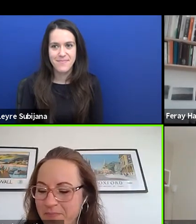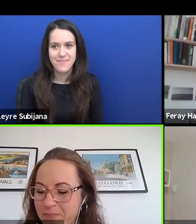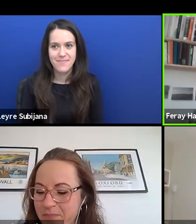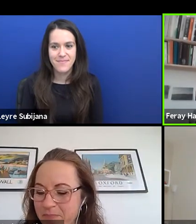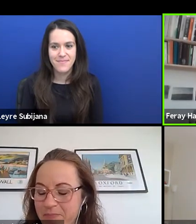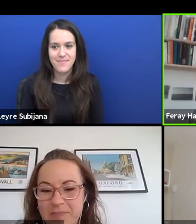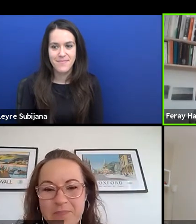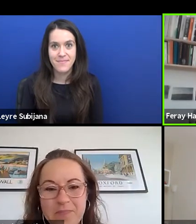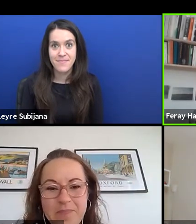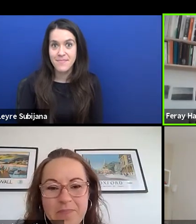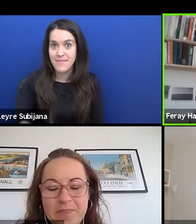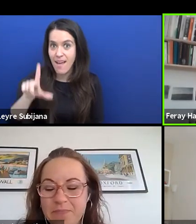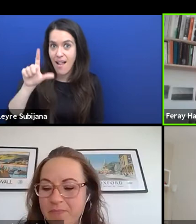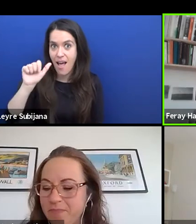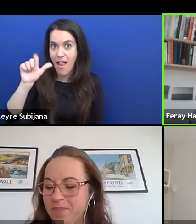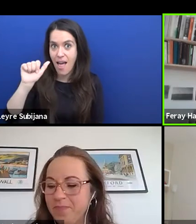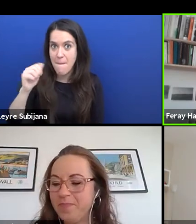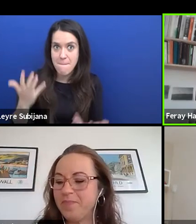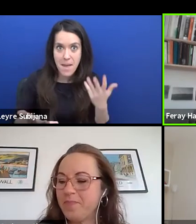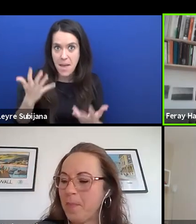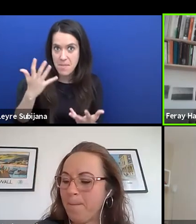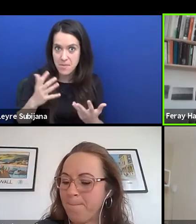Lala, maybe do you want to answer next?